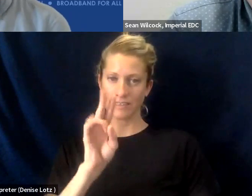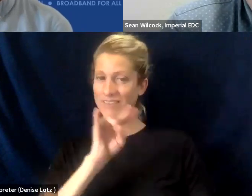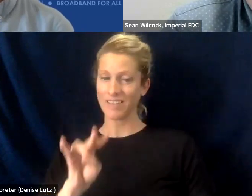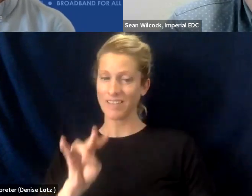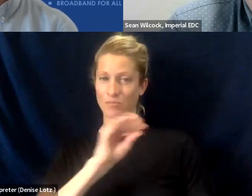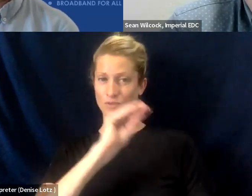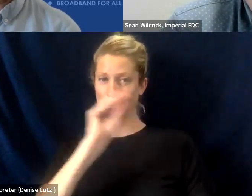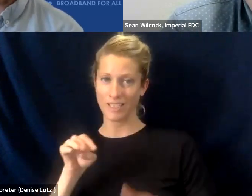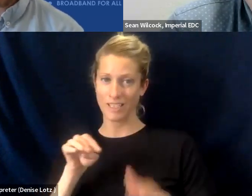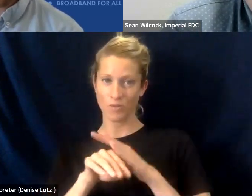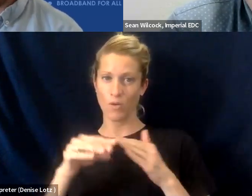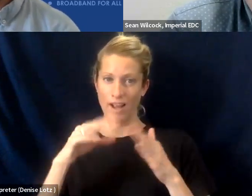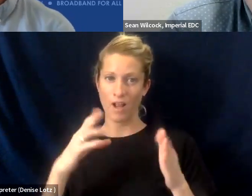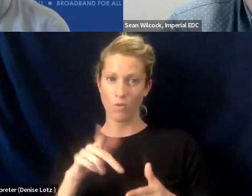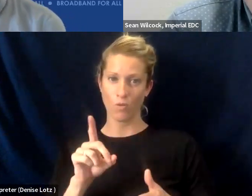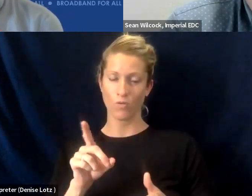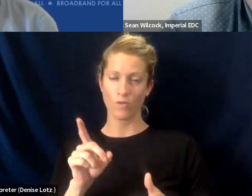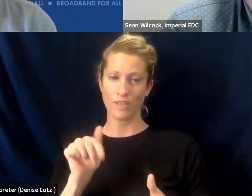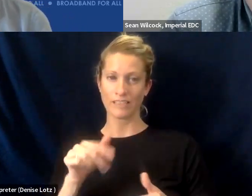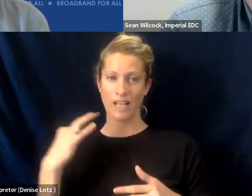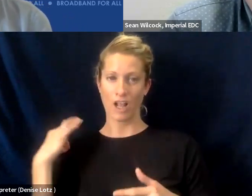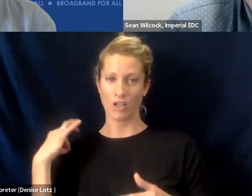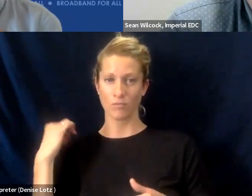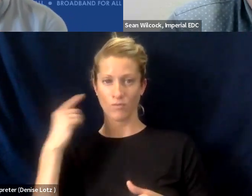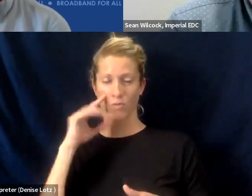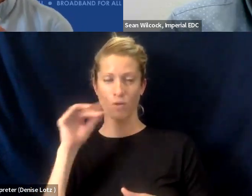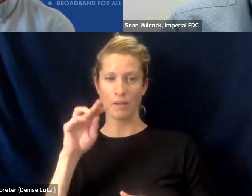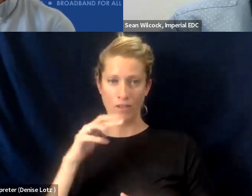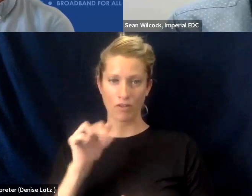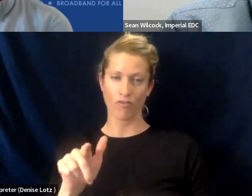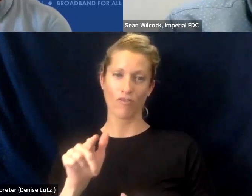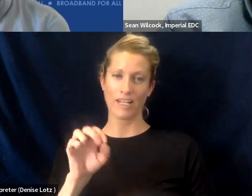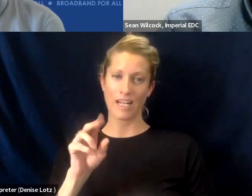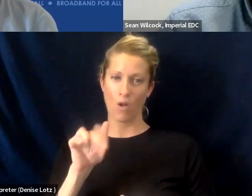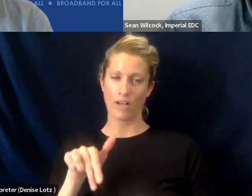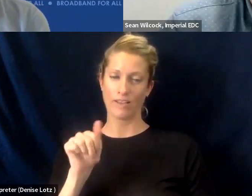all that are eligible in Imperial County are part of affordable connectivity program. So bravo!